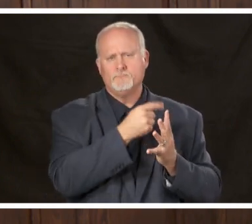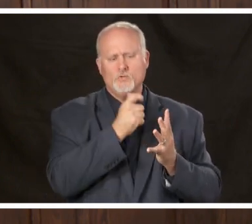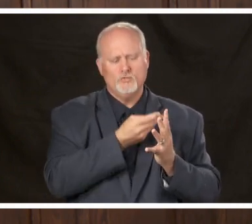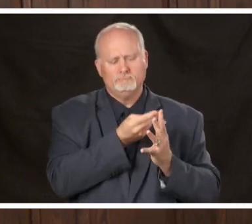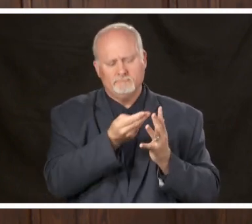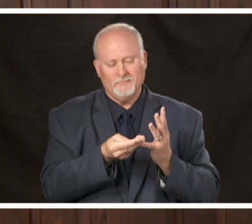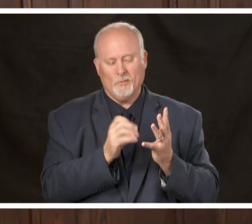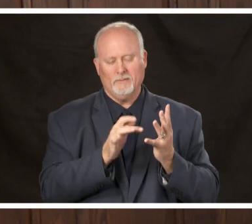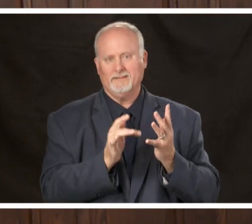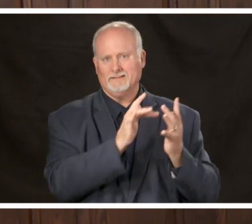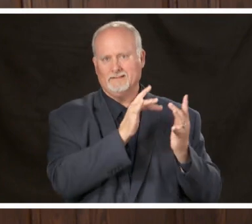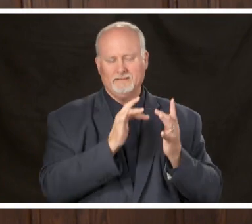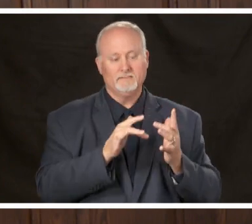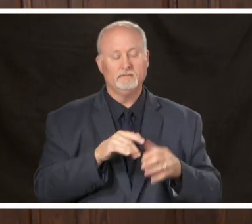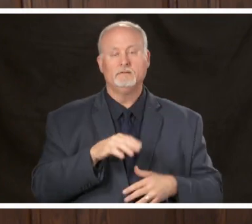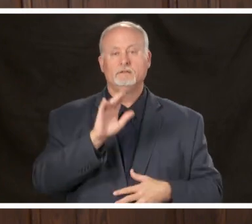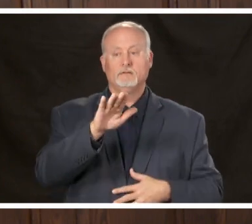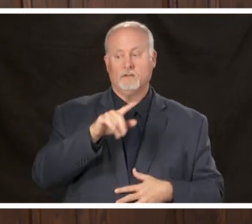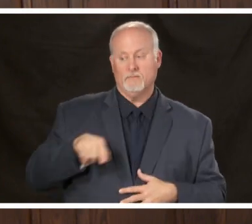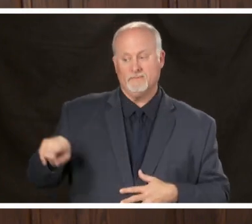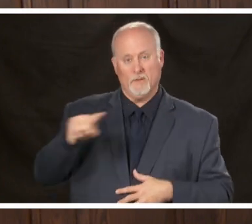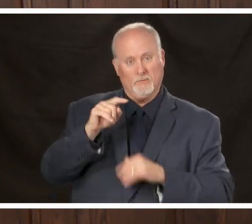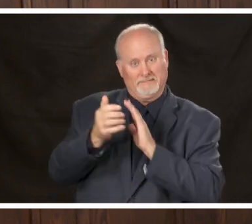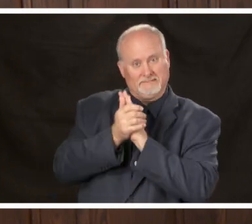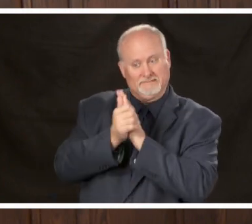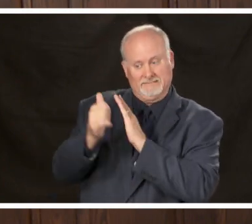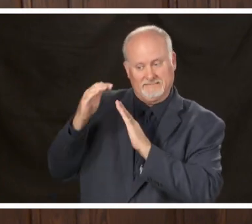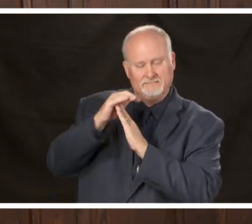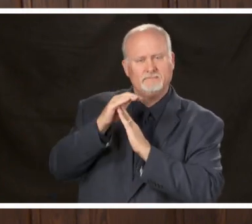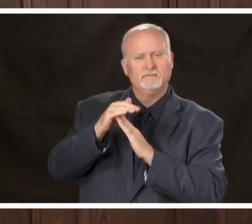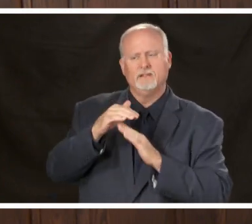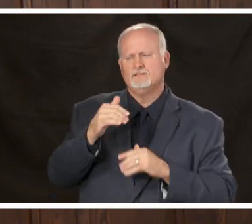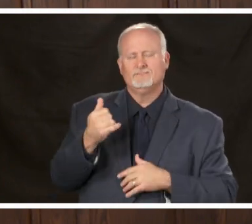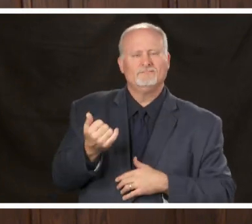collaborative were those experts about five or six people we're going to pull